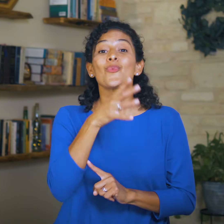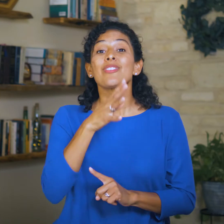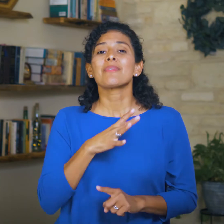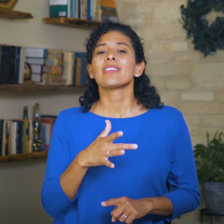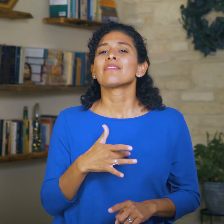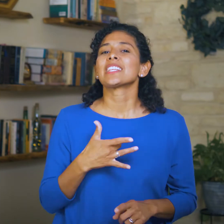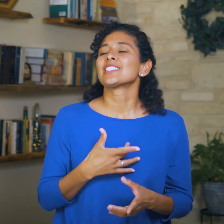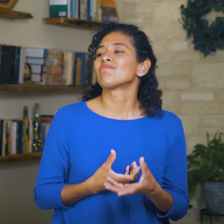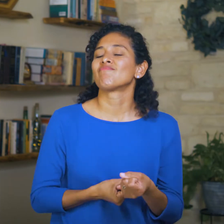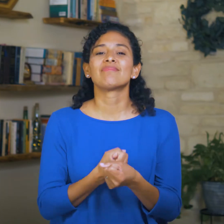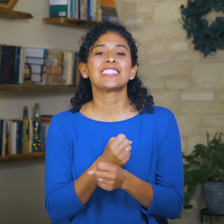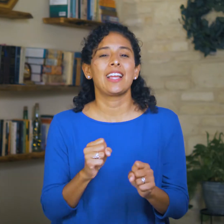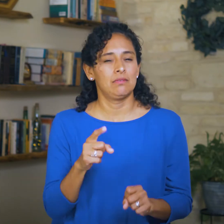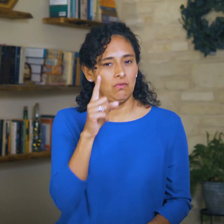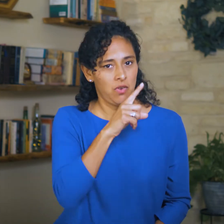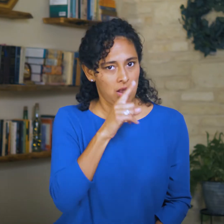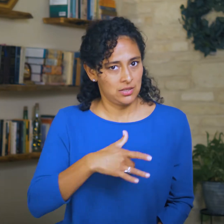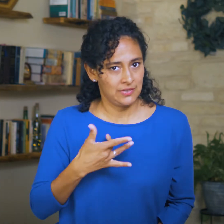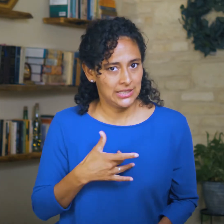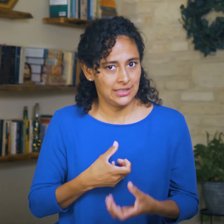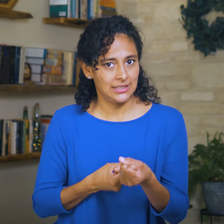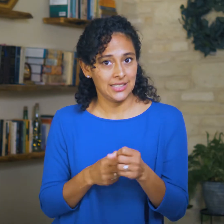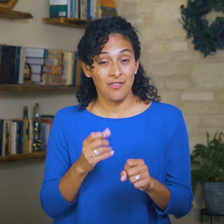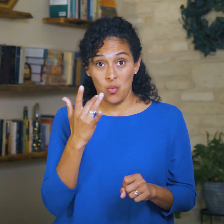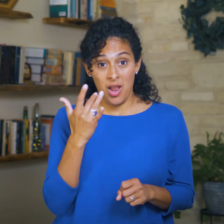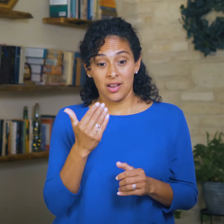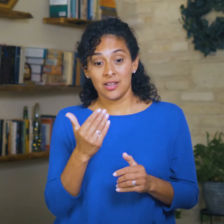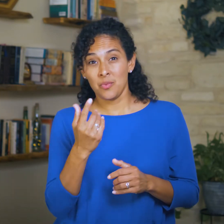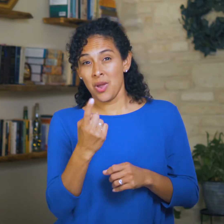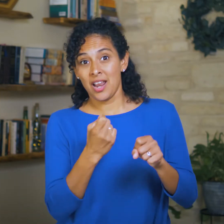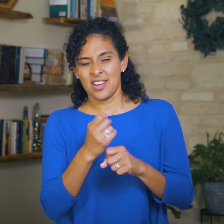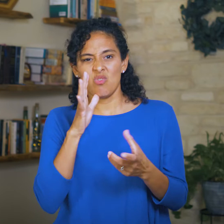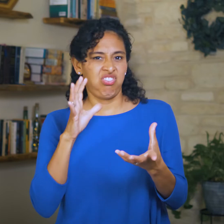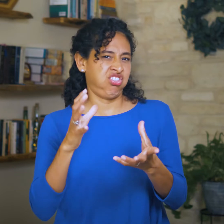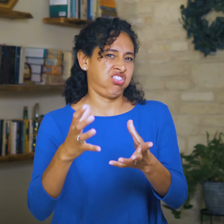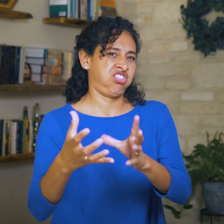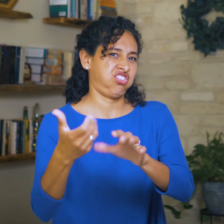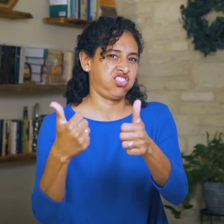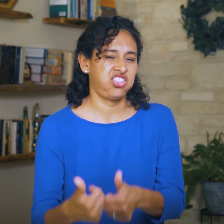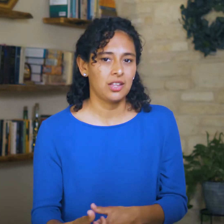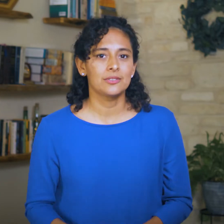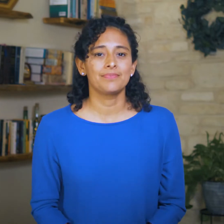They have a false sense of security, but in fact, things are about to get bad within the year.